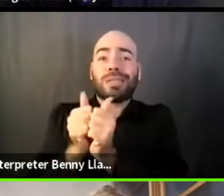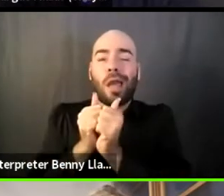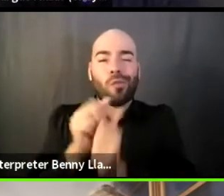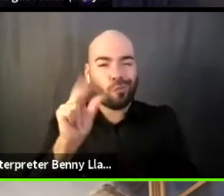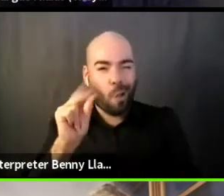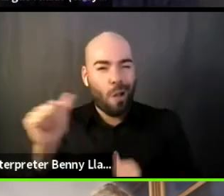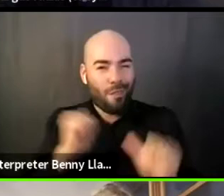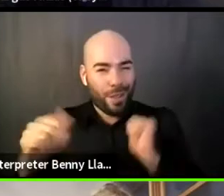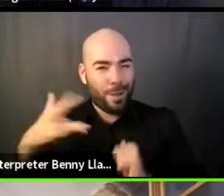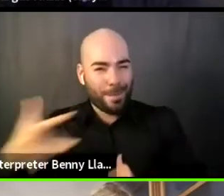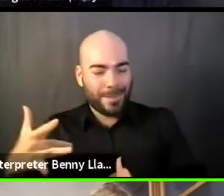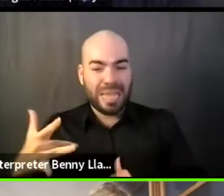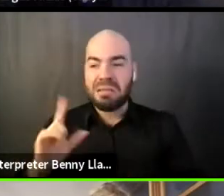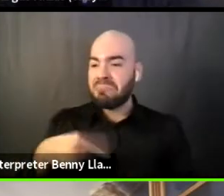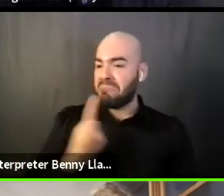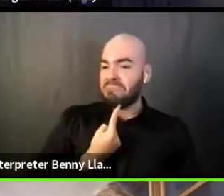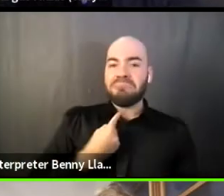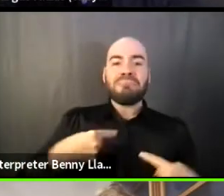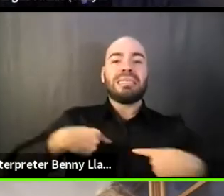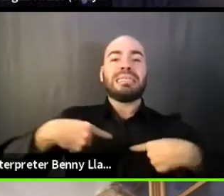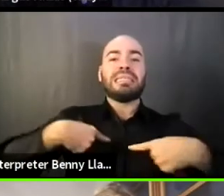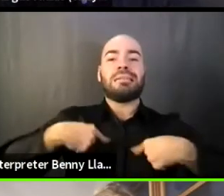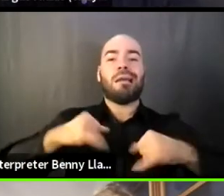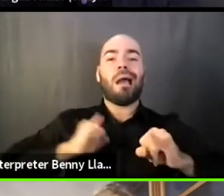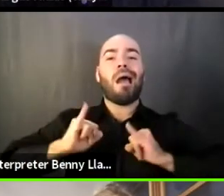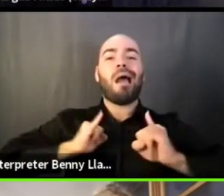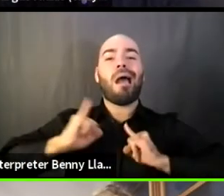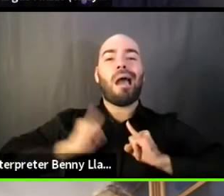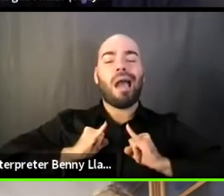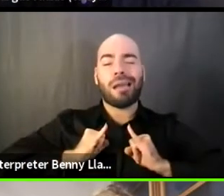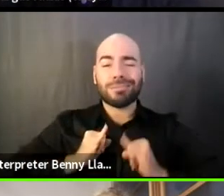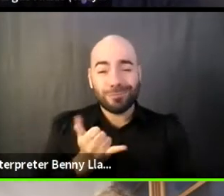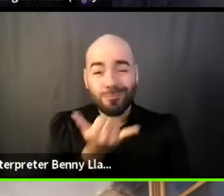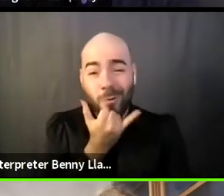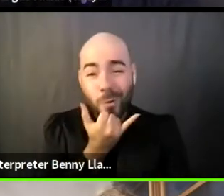which is so incorrect, and obviously,